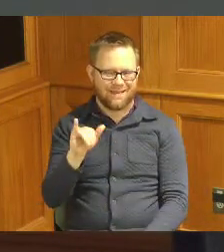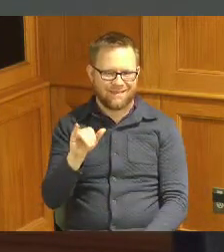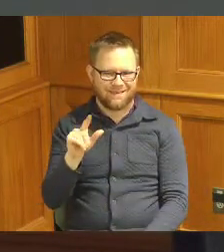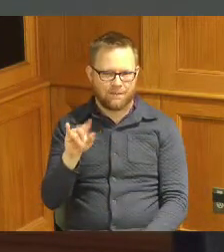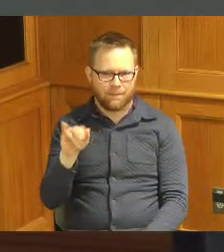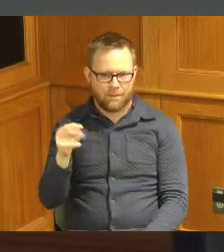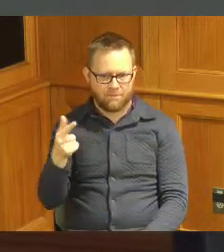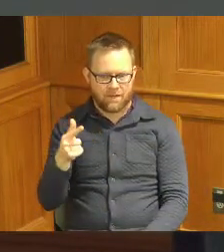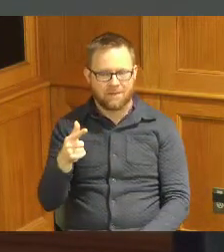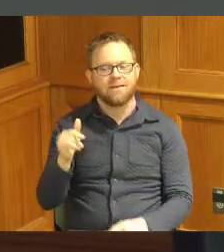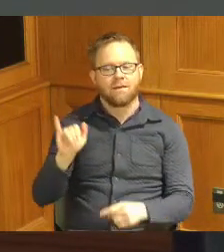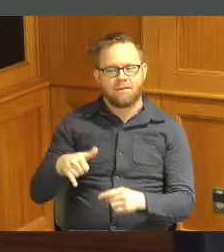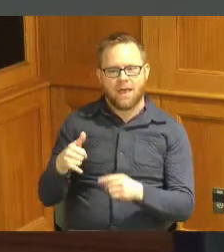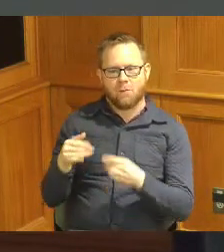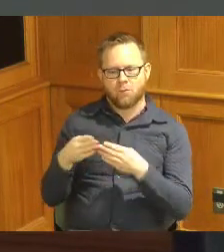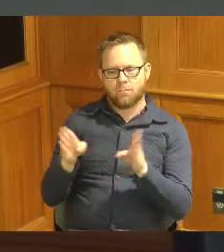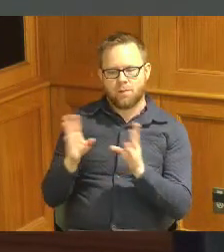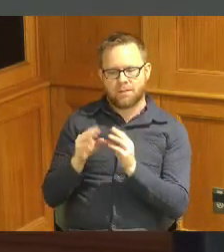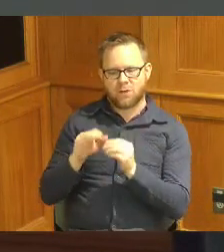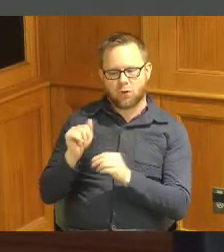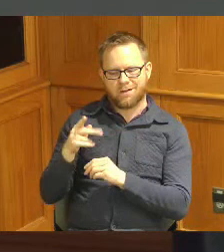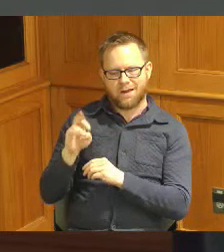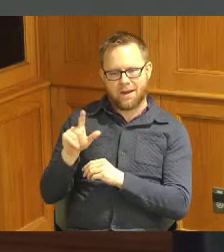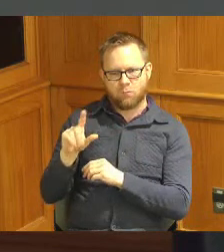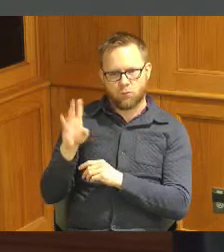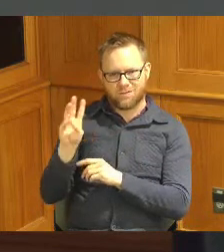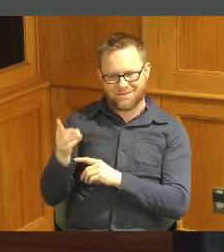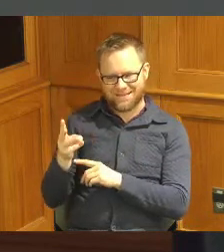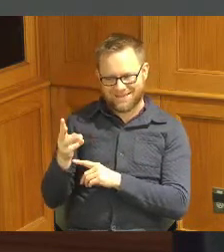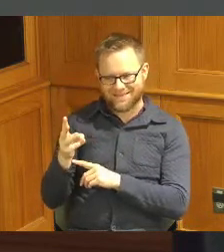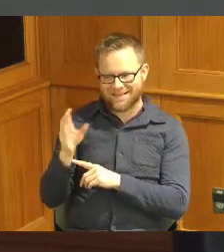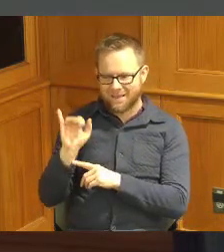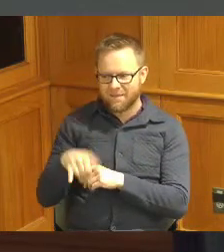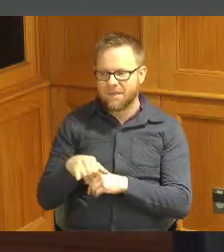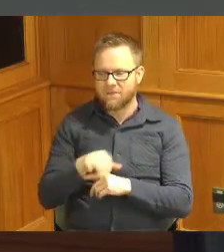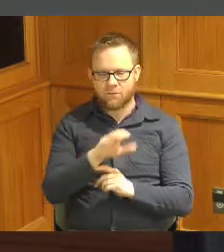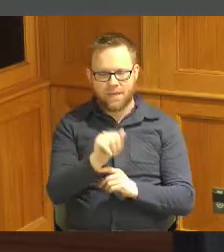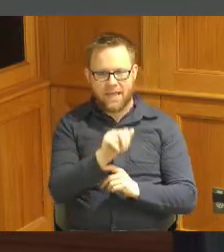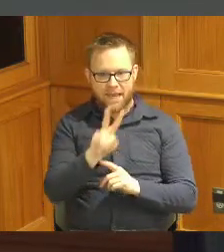in the public hearing on April 6th this is from A2 residence to DD planned multiple residents